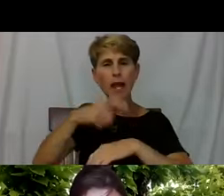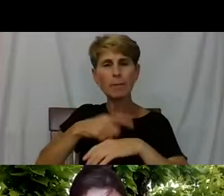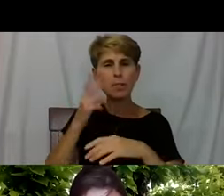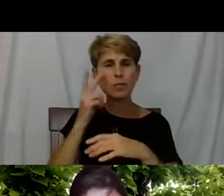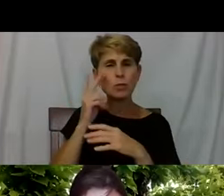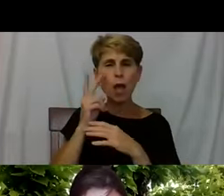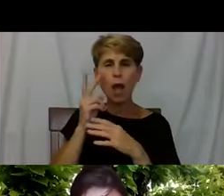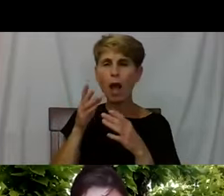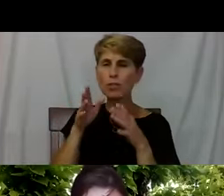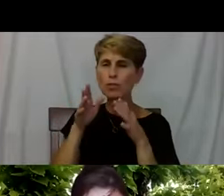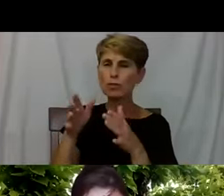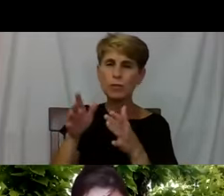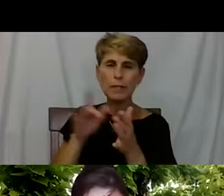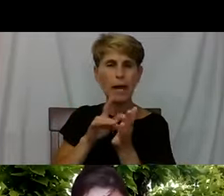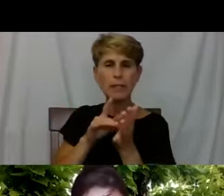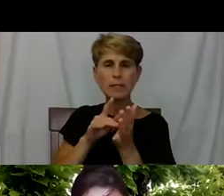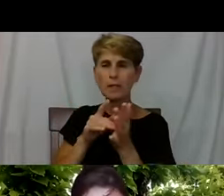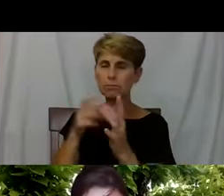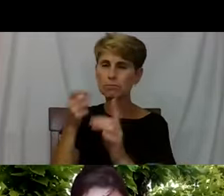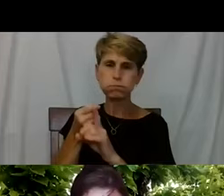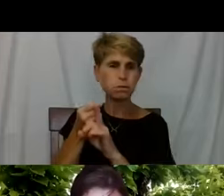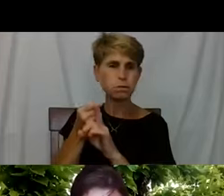make an impact in somebody's life or health.